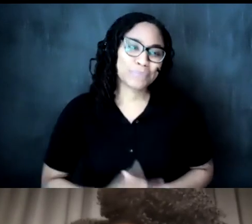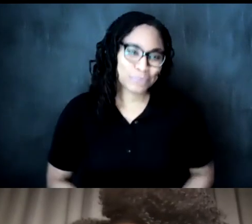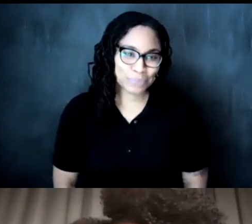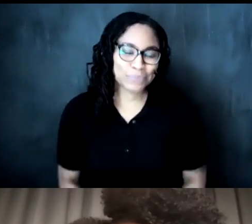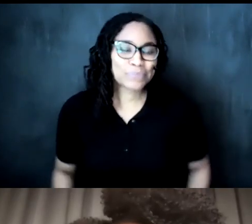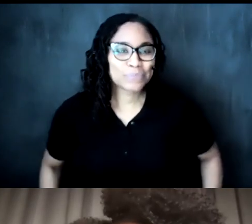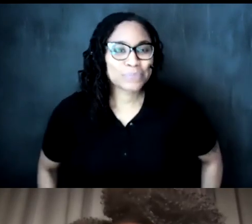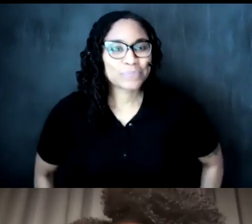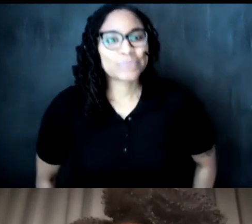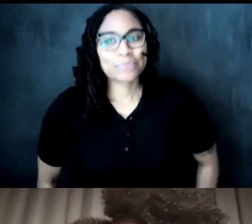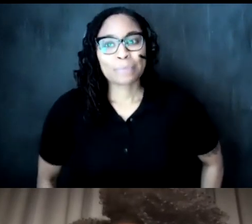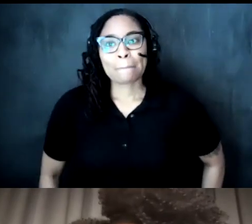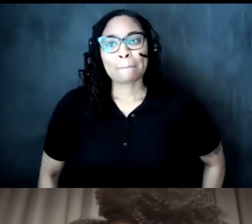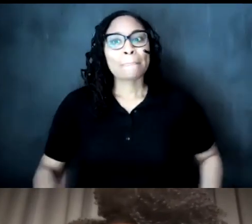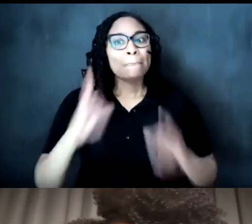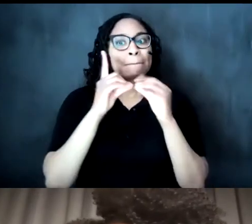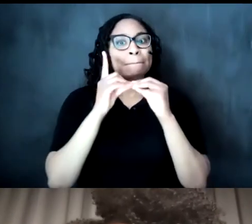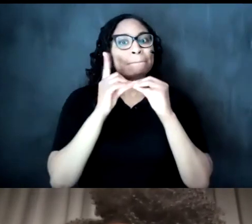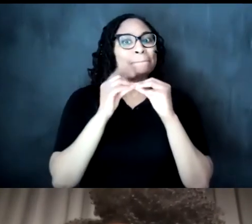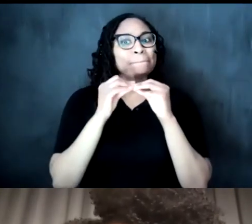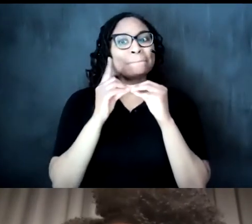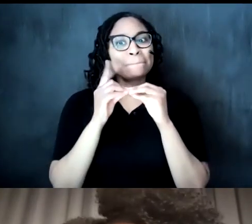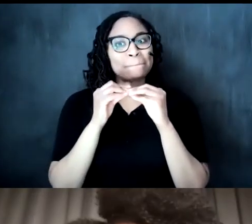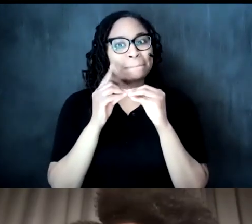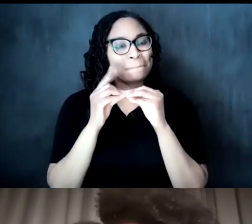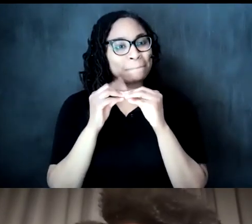all right i'll take one more um raised hand and just so you